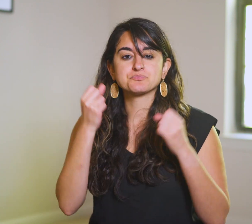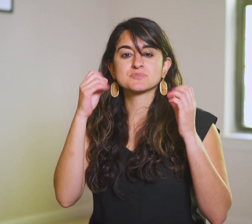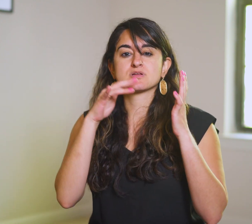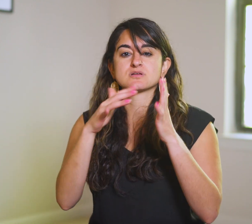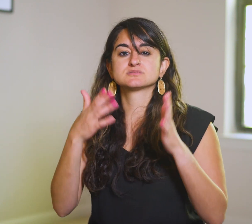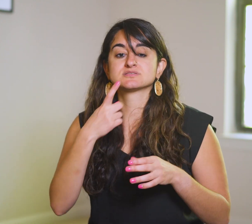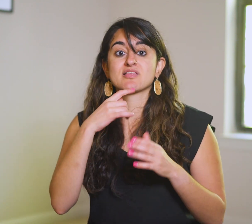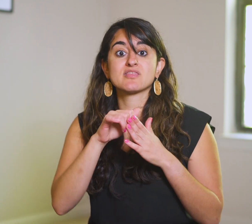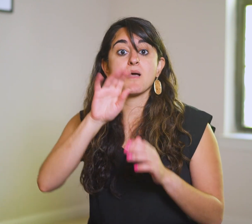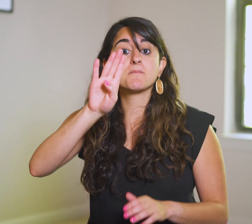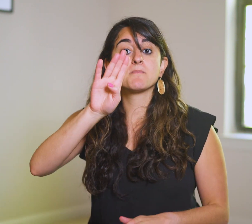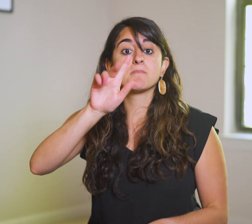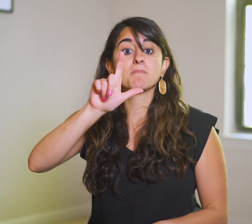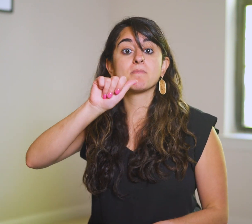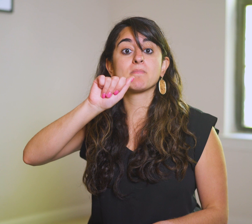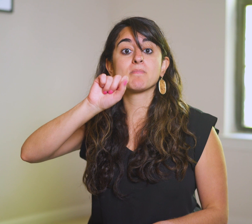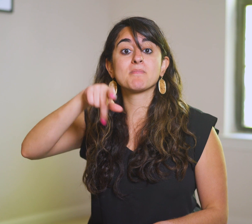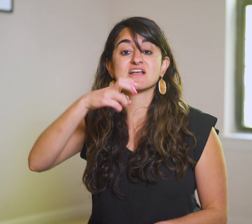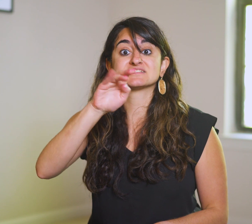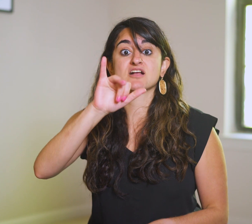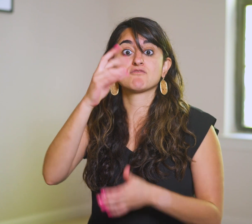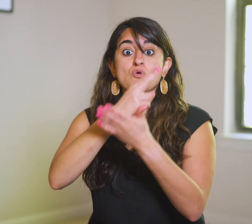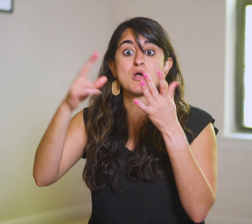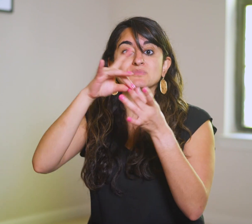Other scholars say blasphemy of the Holy Spirit